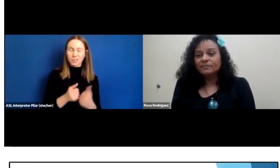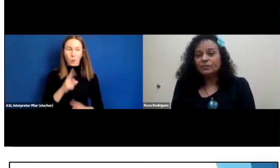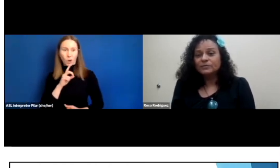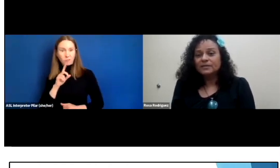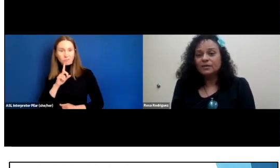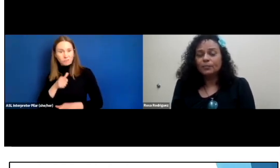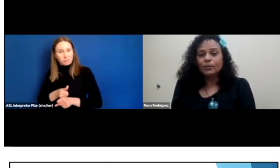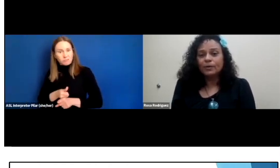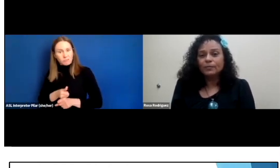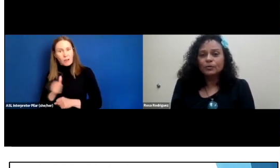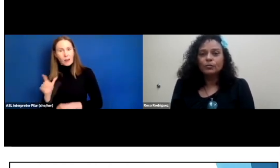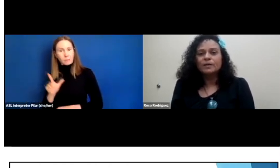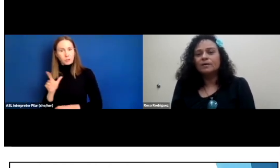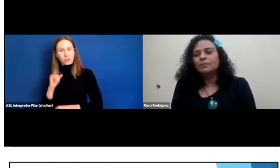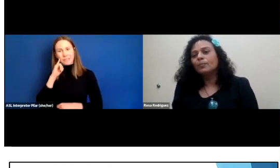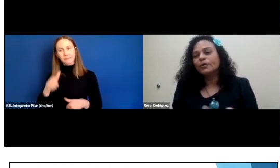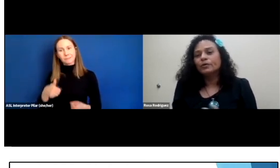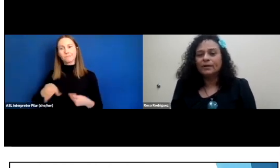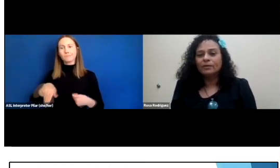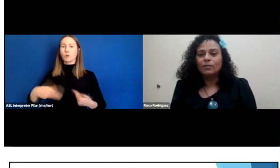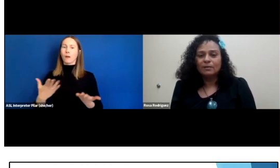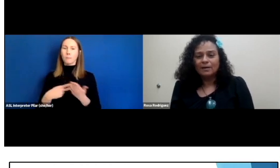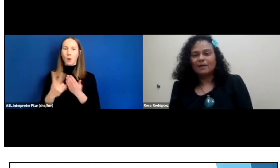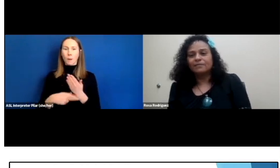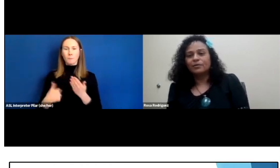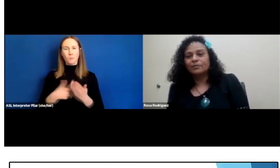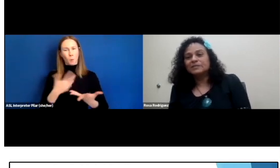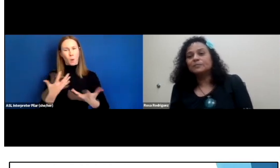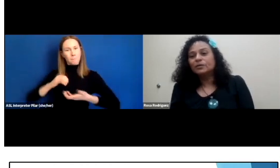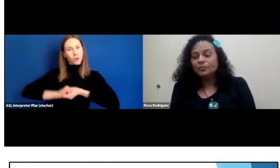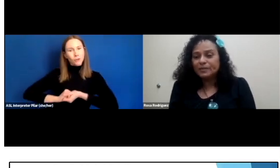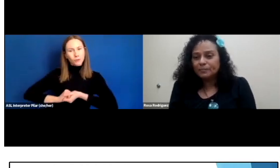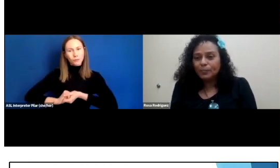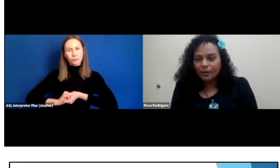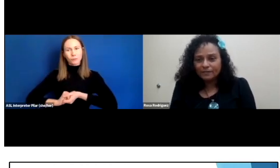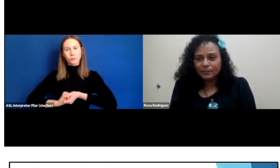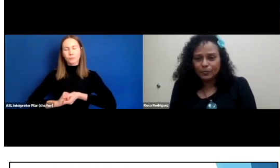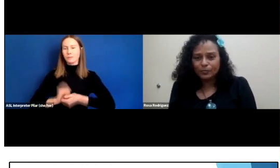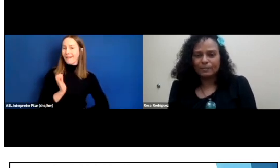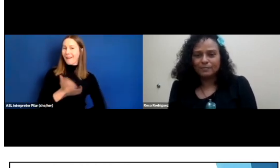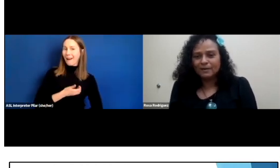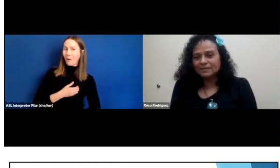They're presenting a program who we partner and have our speaker be part of the program,